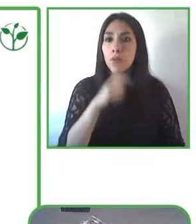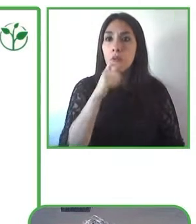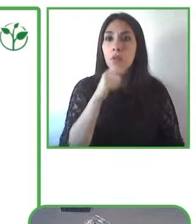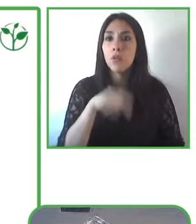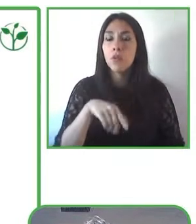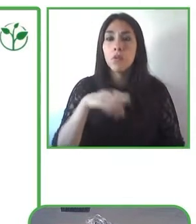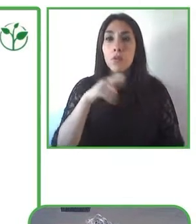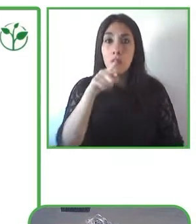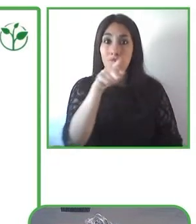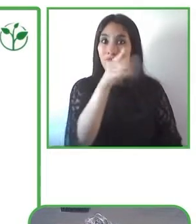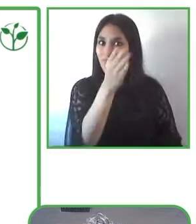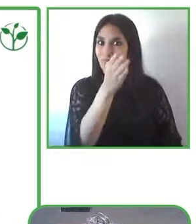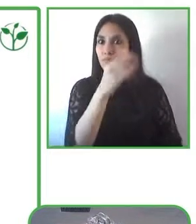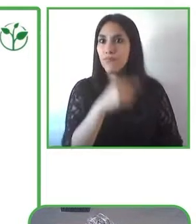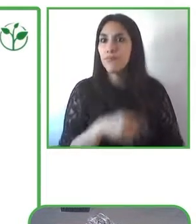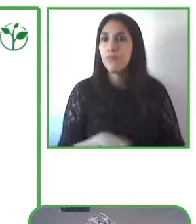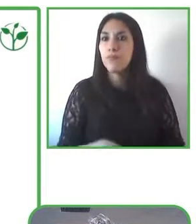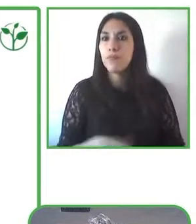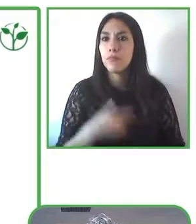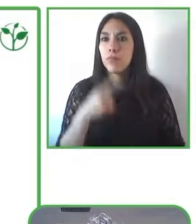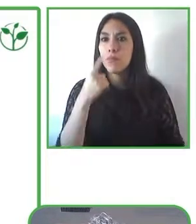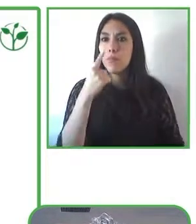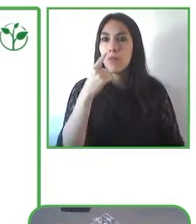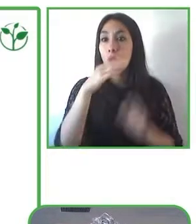disabilities and they face these public buildings